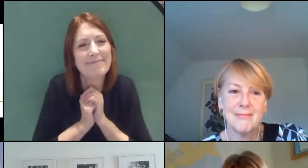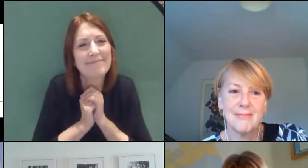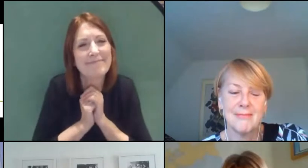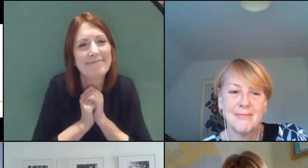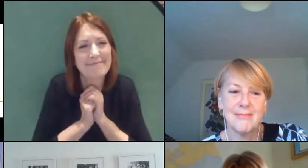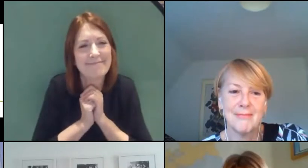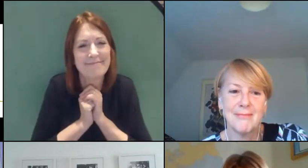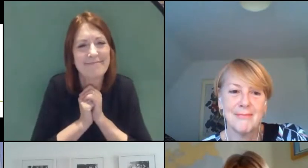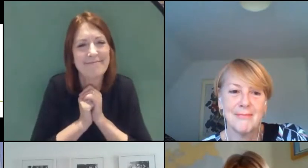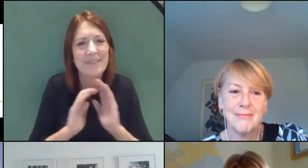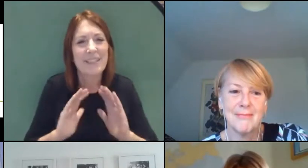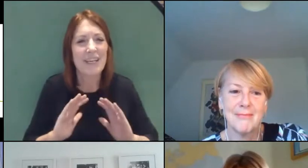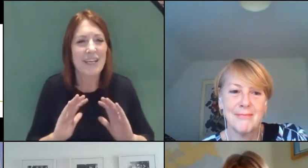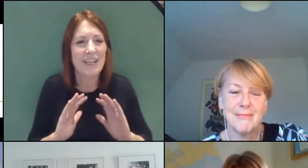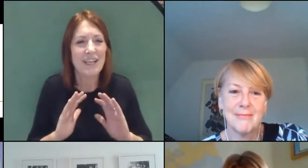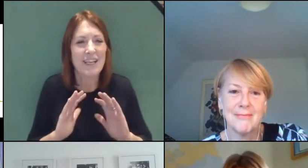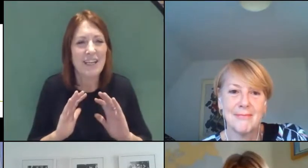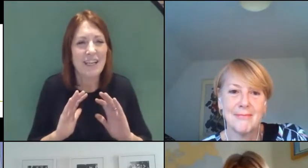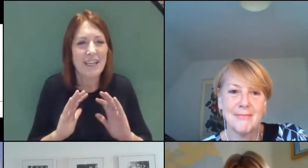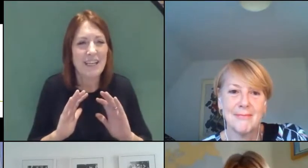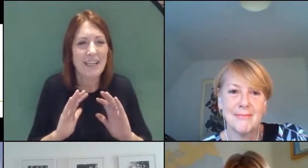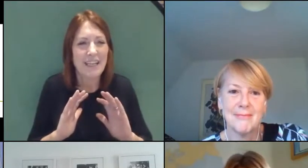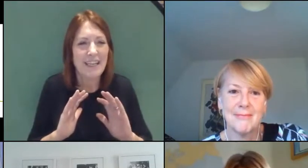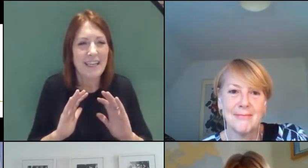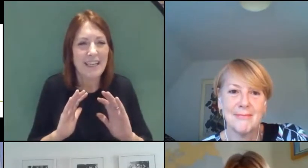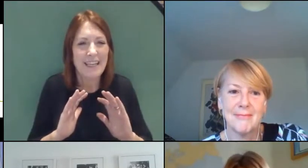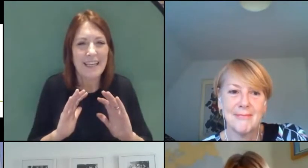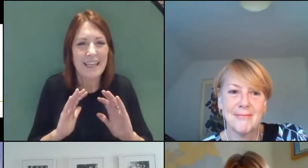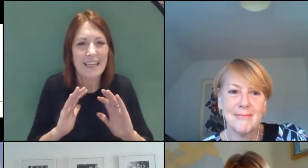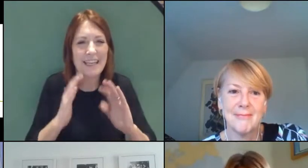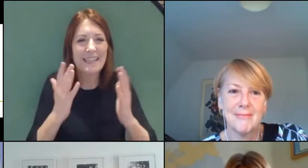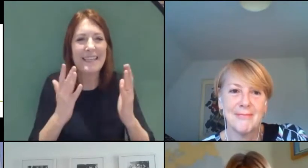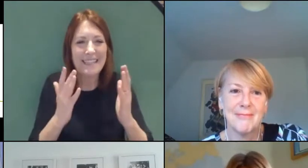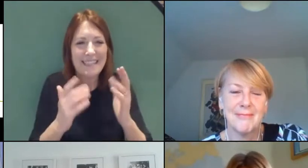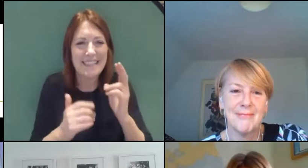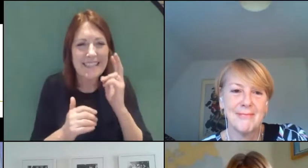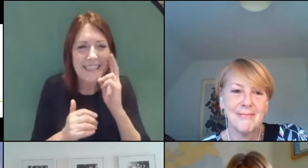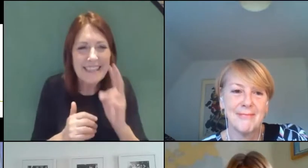I've just sent Anna into practicisms about the color of my hair, which is very worrying.